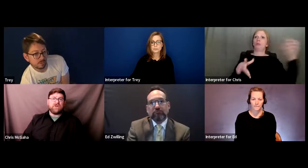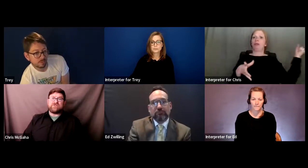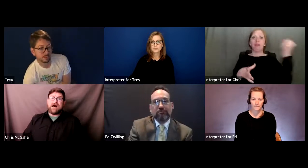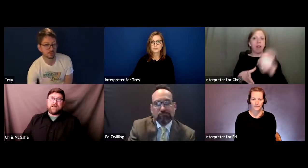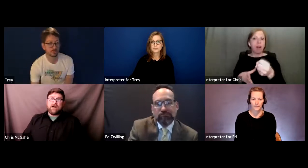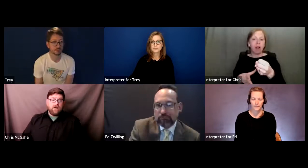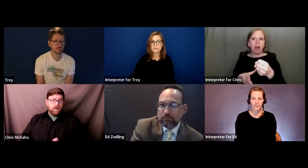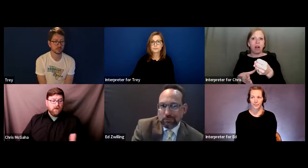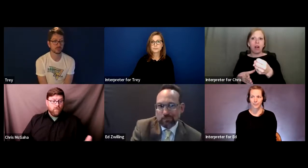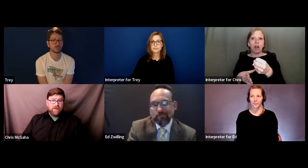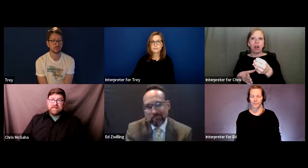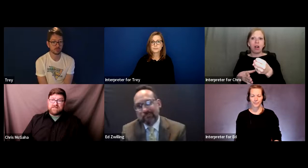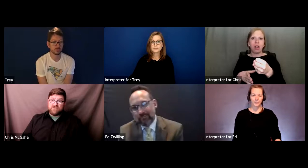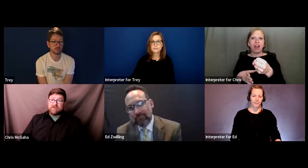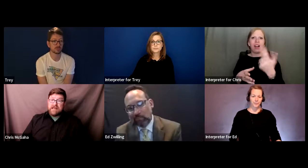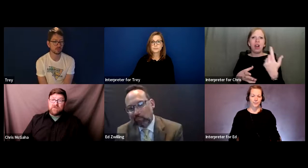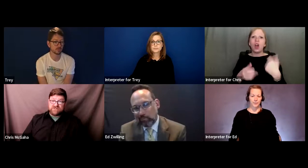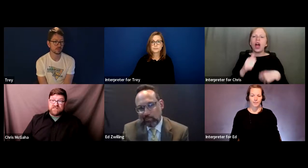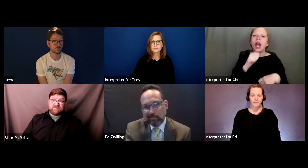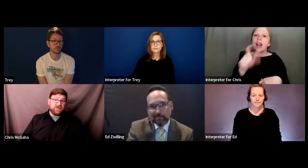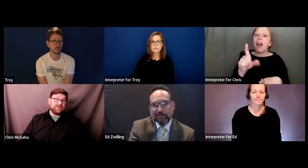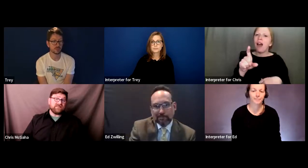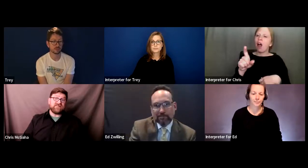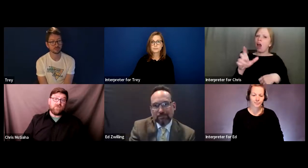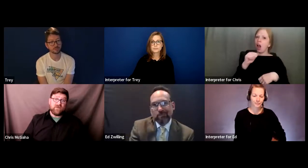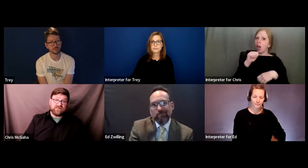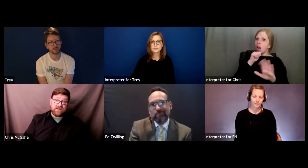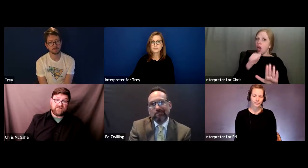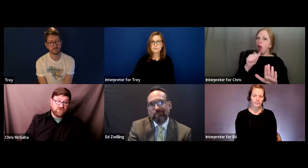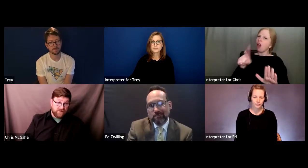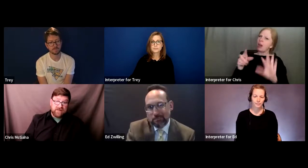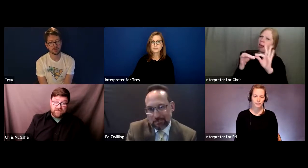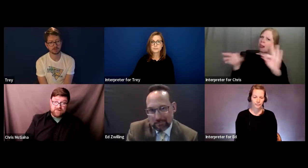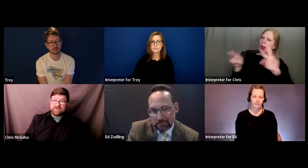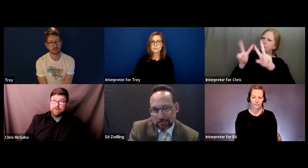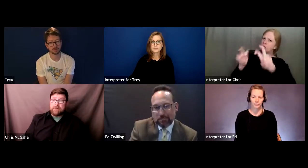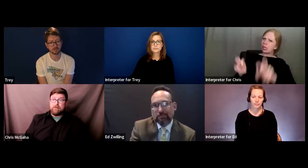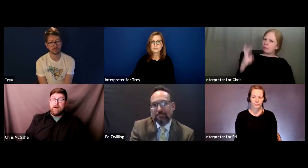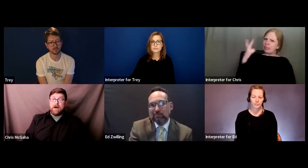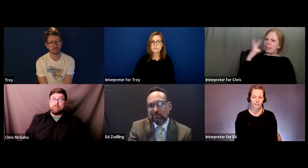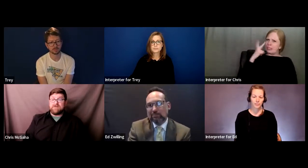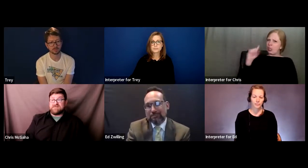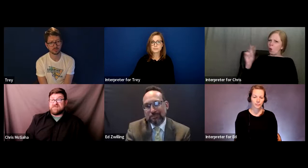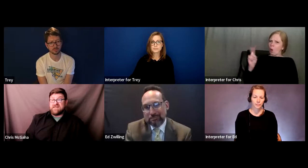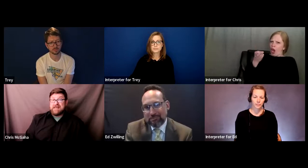There's not a we need to do a language assessment and see where this student is to see whether